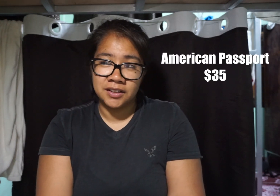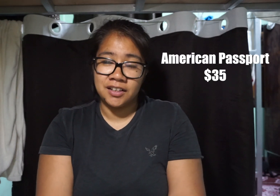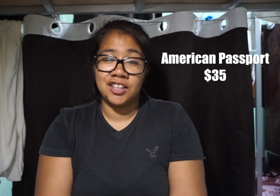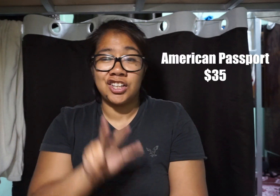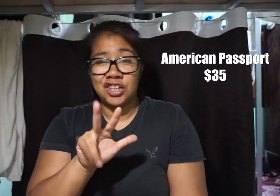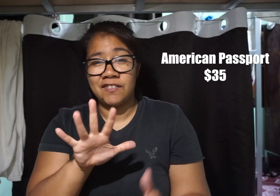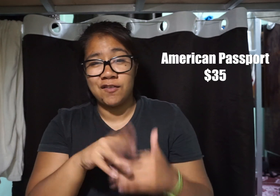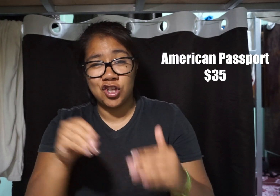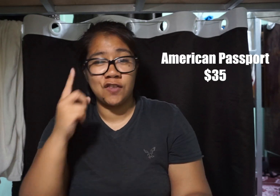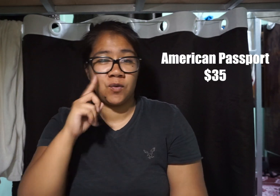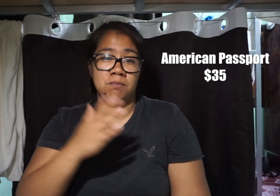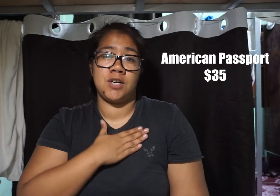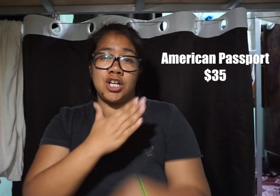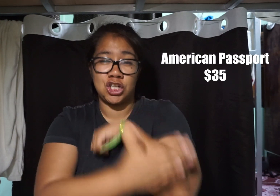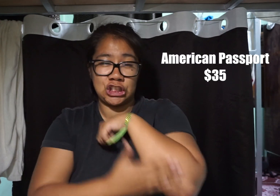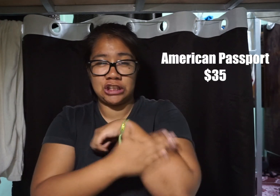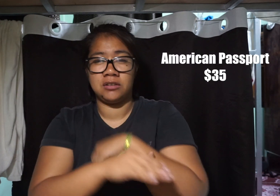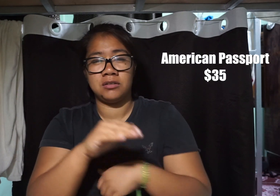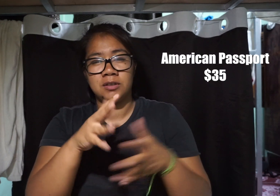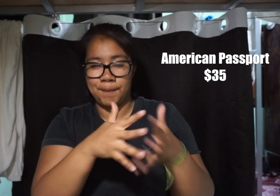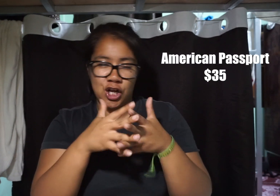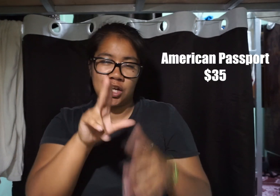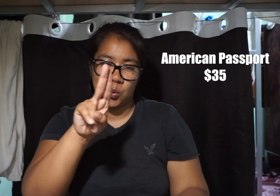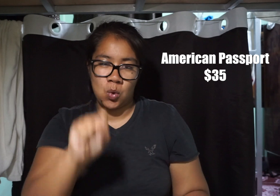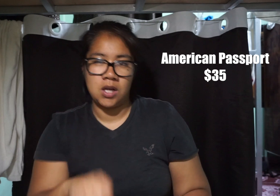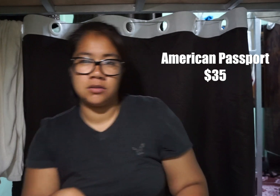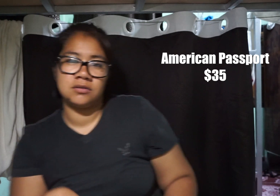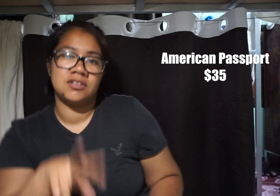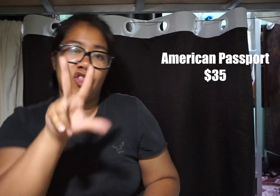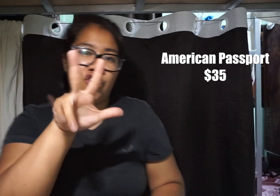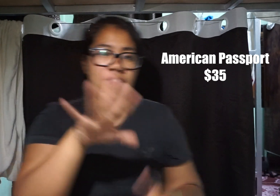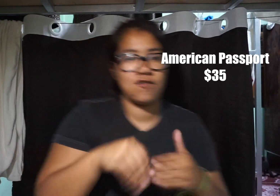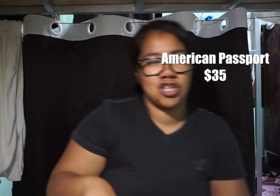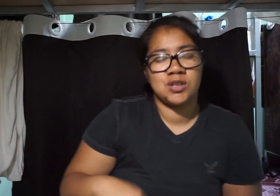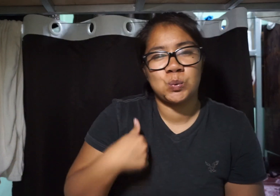It's $35 for my country, the US